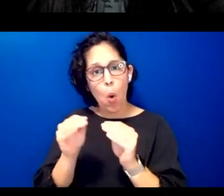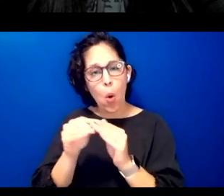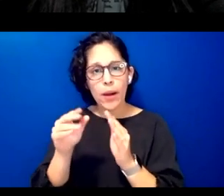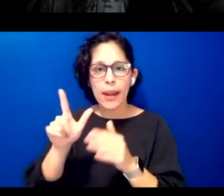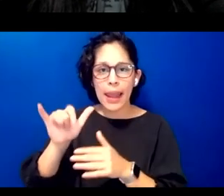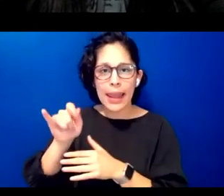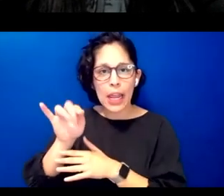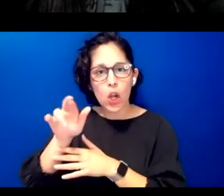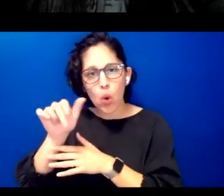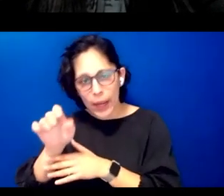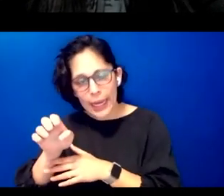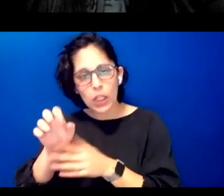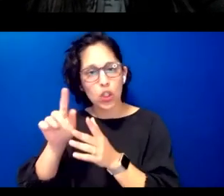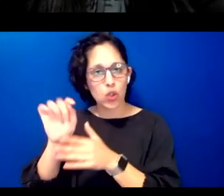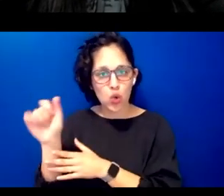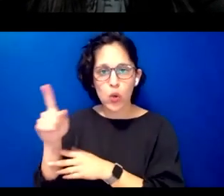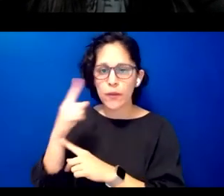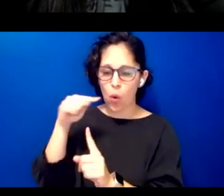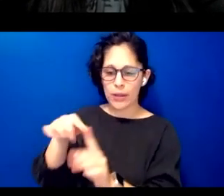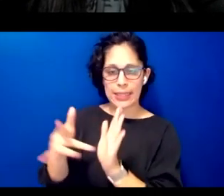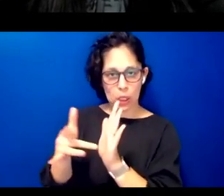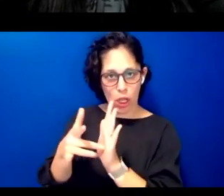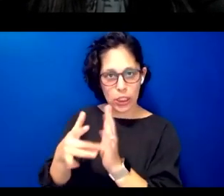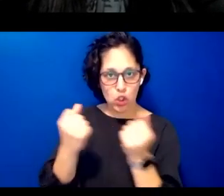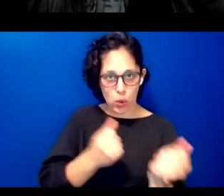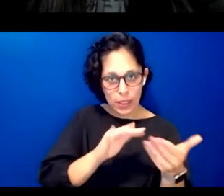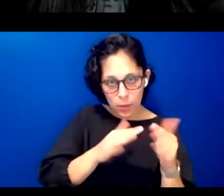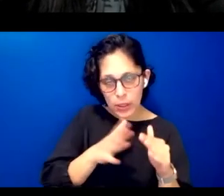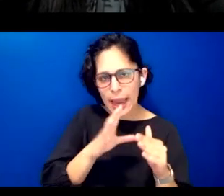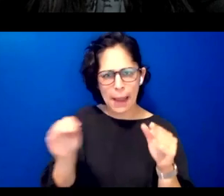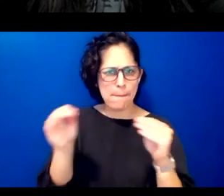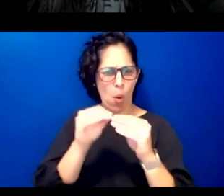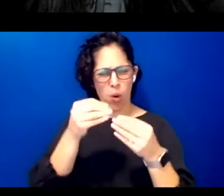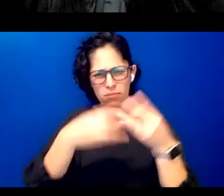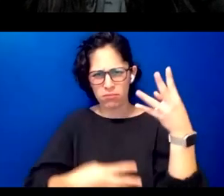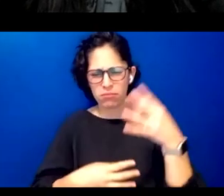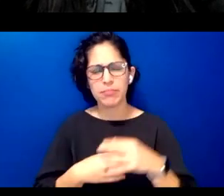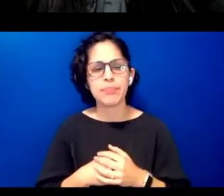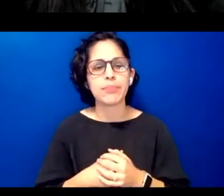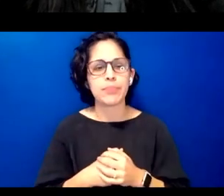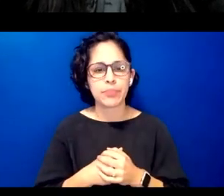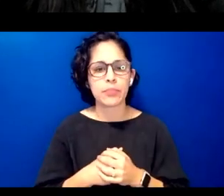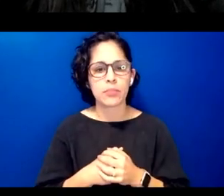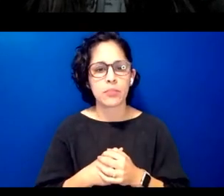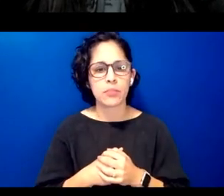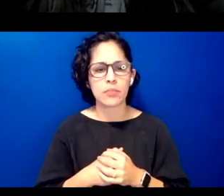technology strengthening our community and so forth we need to ask ourselves when we